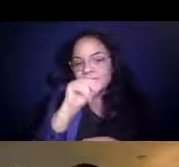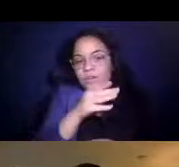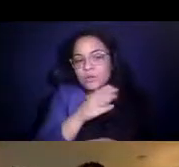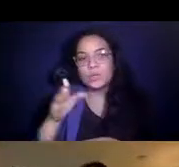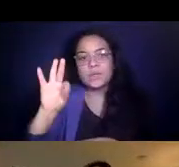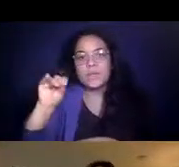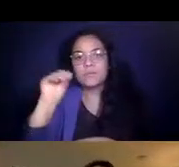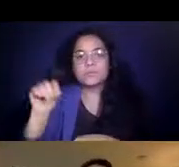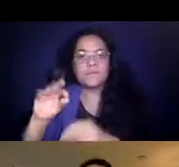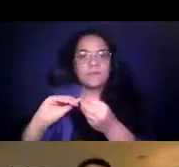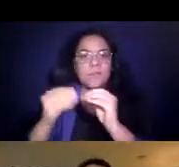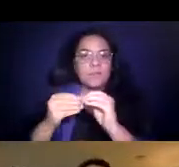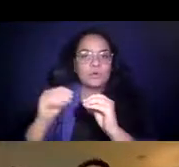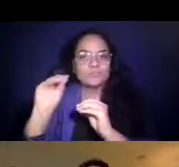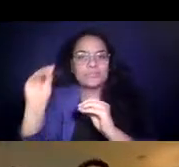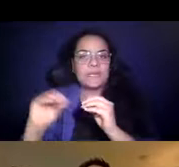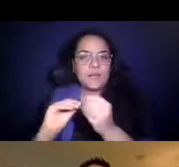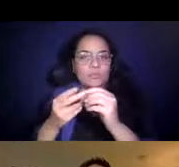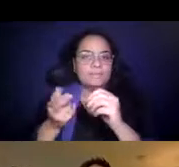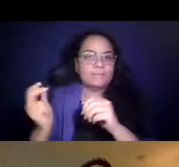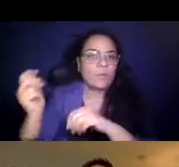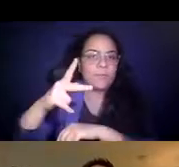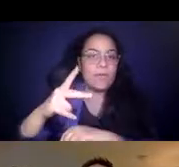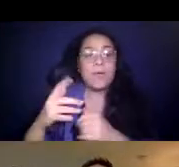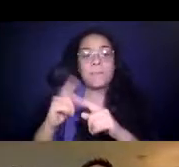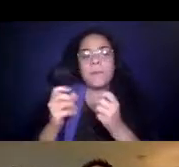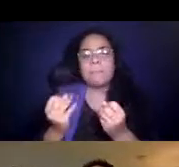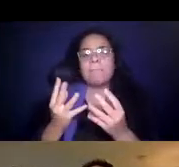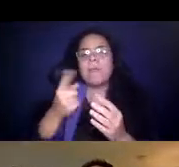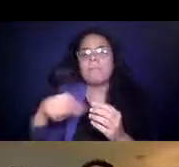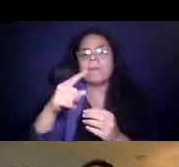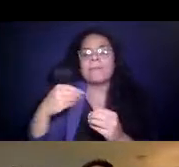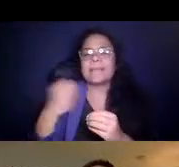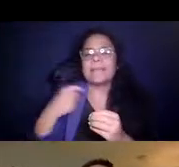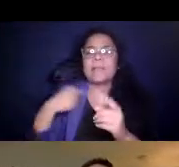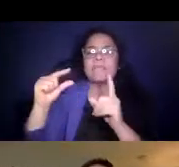14:19:49 But many of them gave me a phrase that I wanted to share, particularly in the